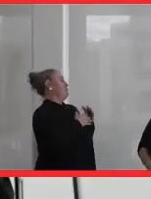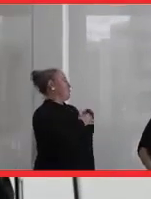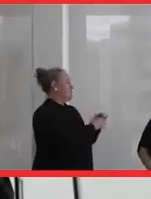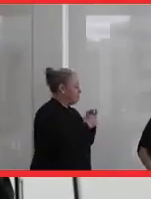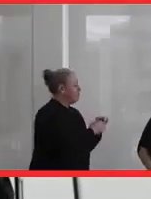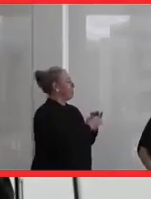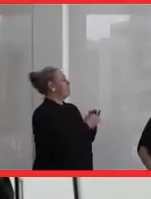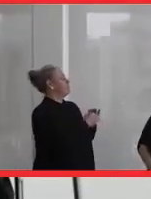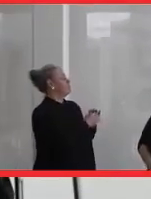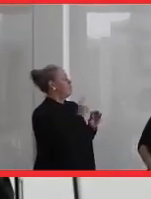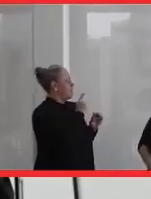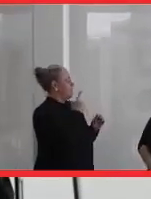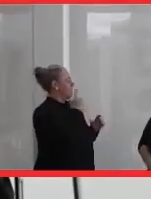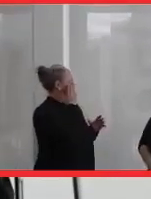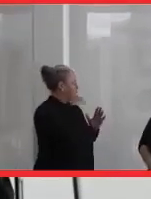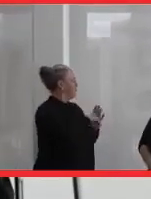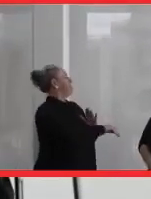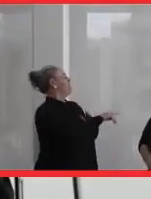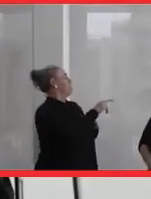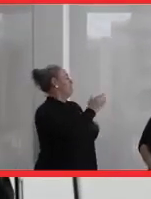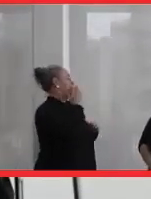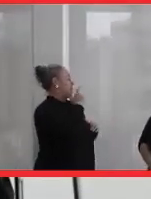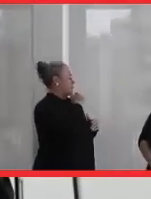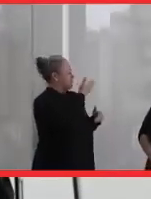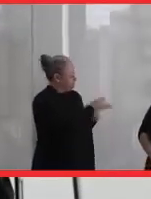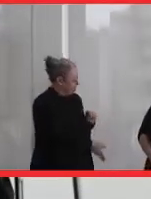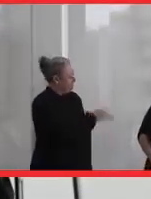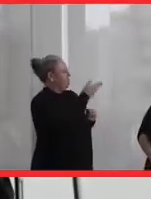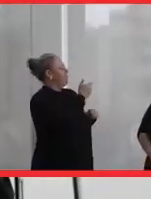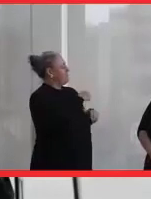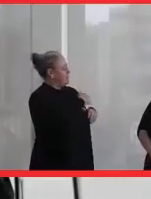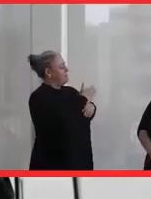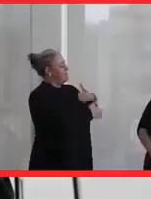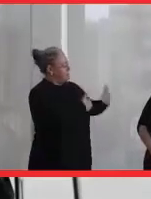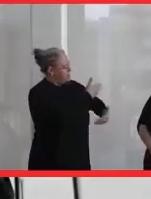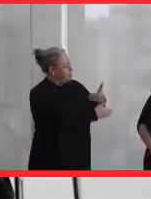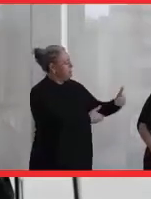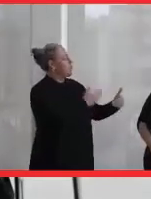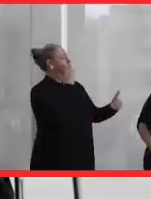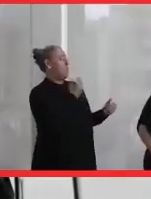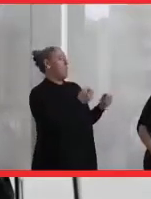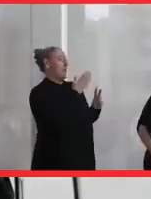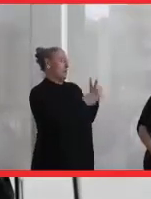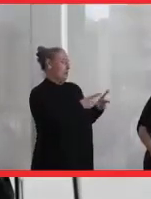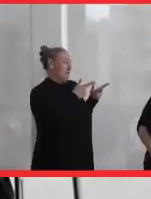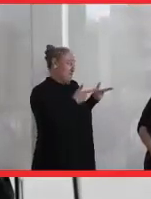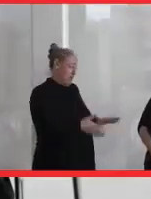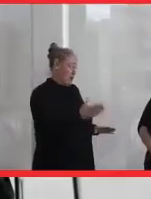and getting to know you better as time unfolds. A lot of people know you fairly well around Queen's